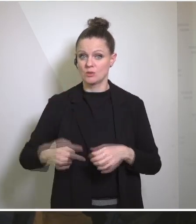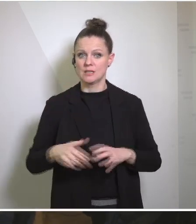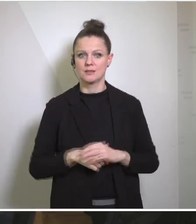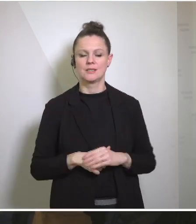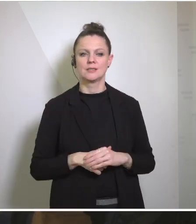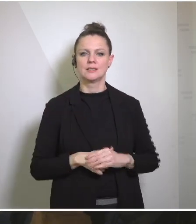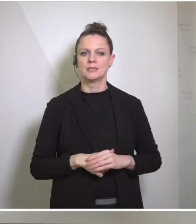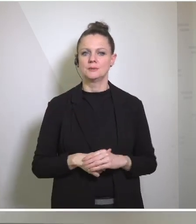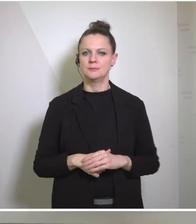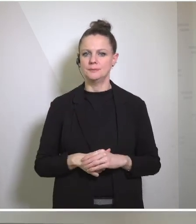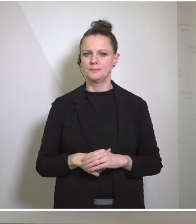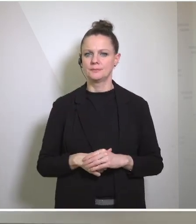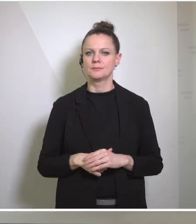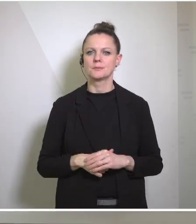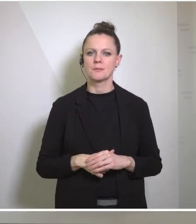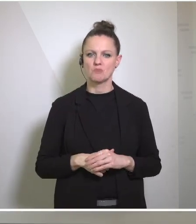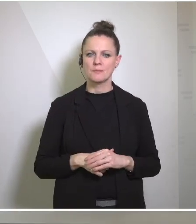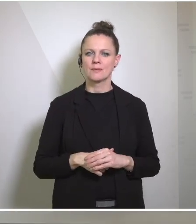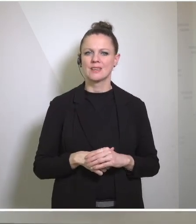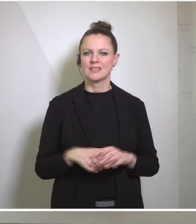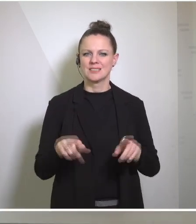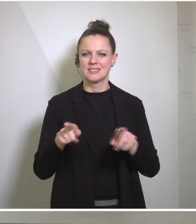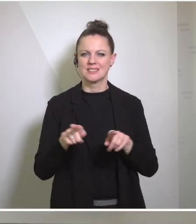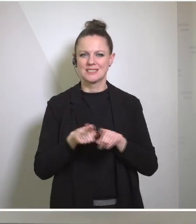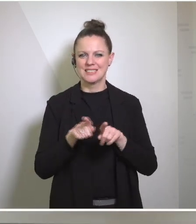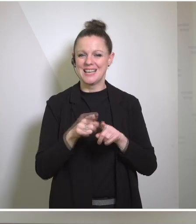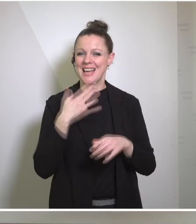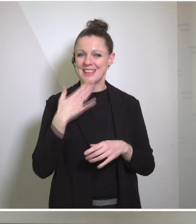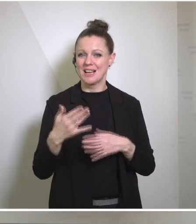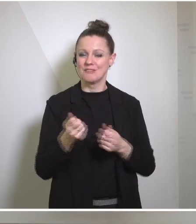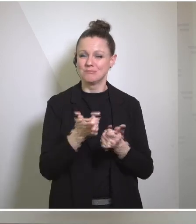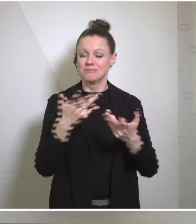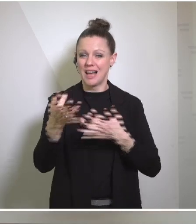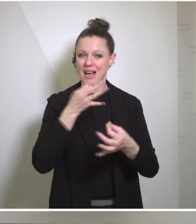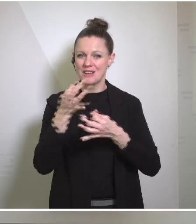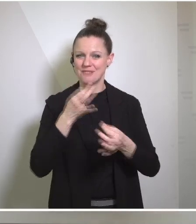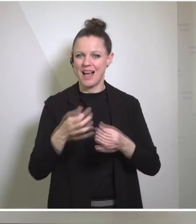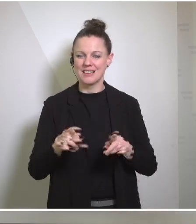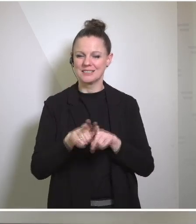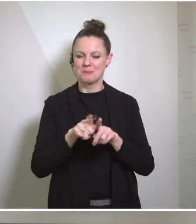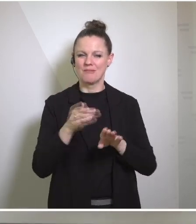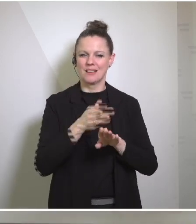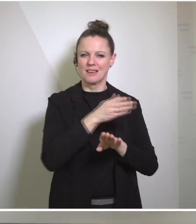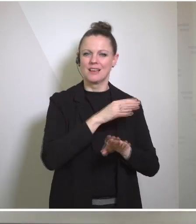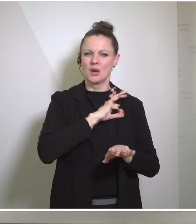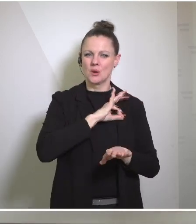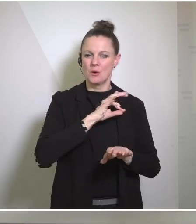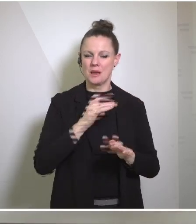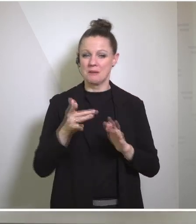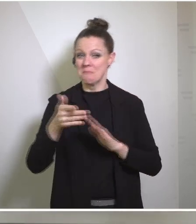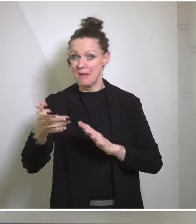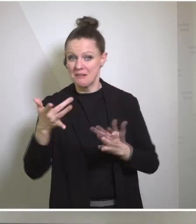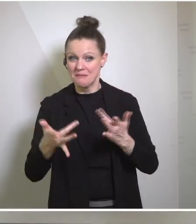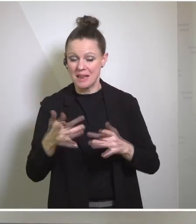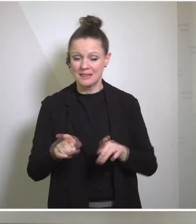since you were able to ask, presumably, their questions as well. So, look, we are working every